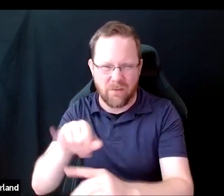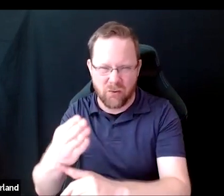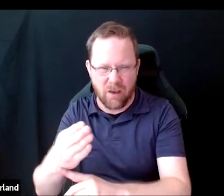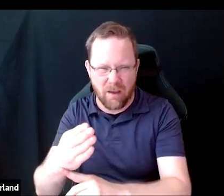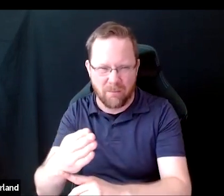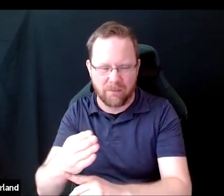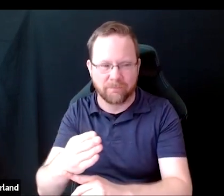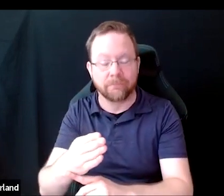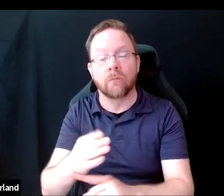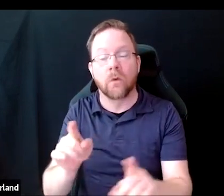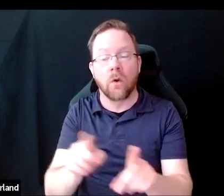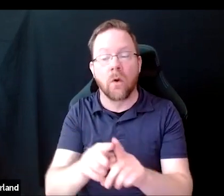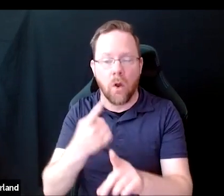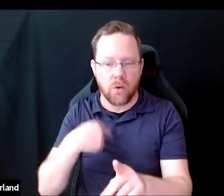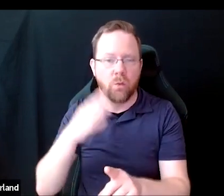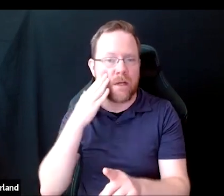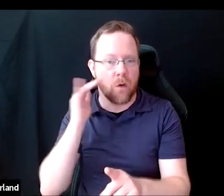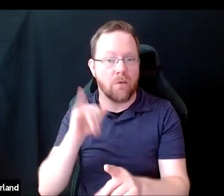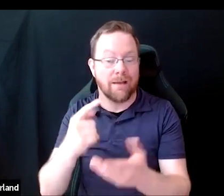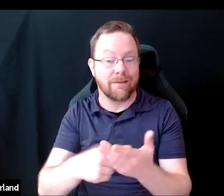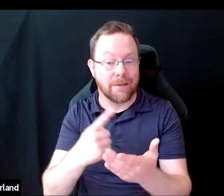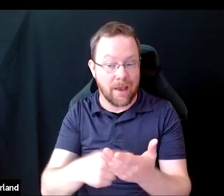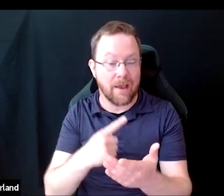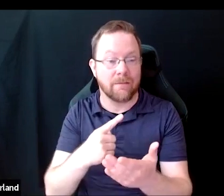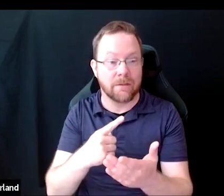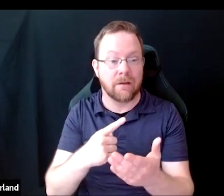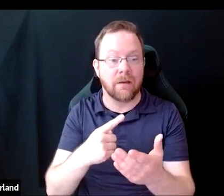We also know that in some cases, interviewers who rely too heavily